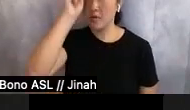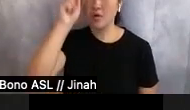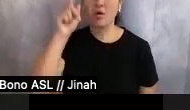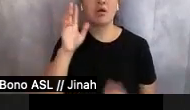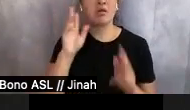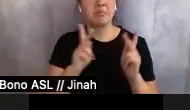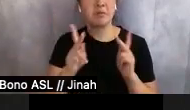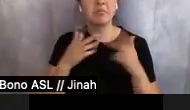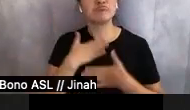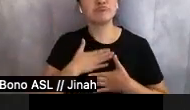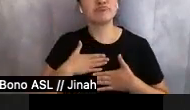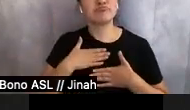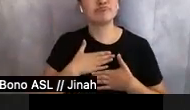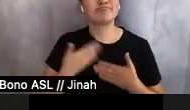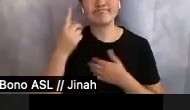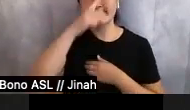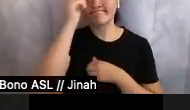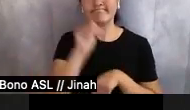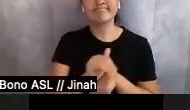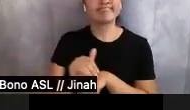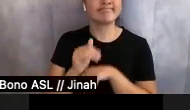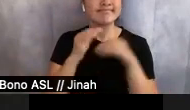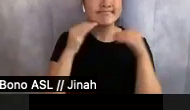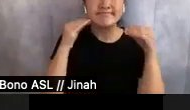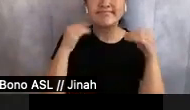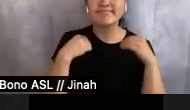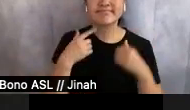Some were smiling. Many were peeking at their cell phones and some were